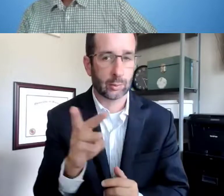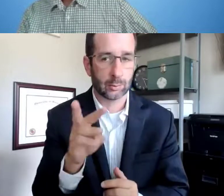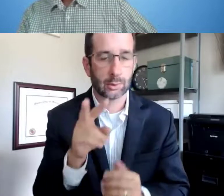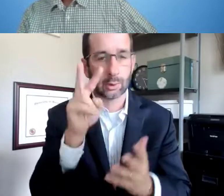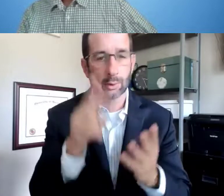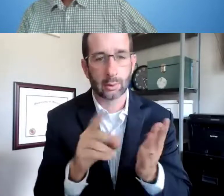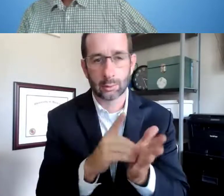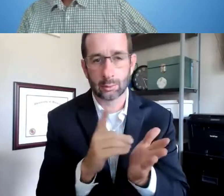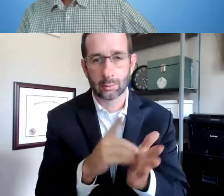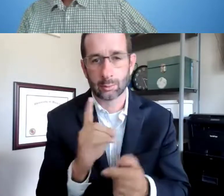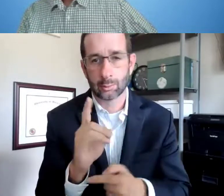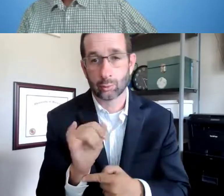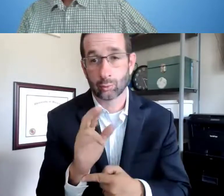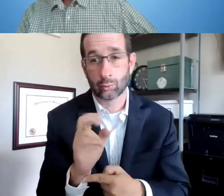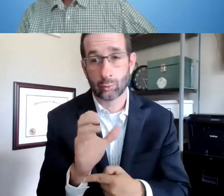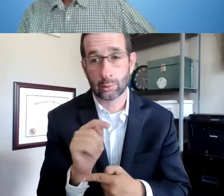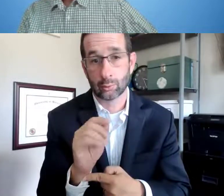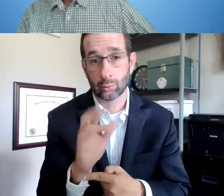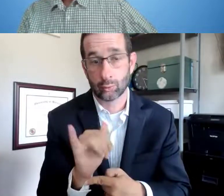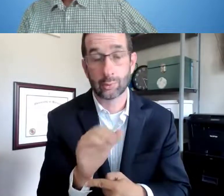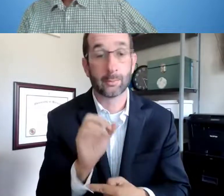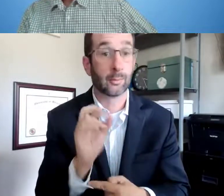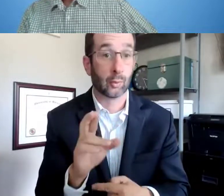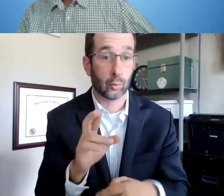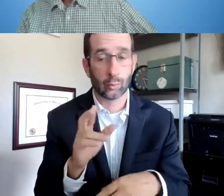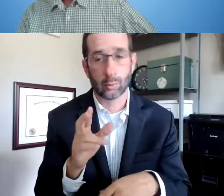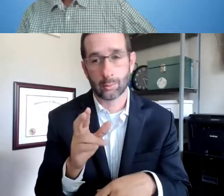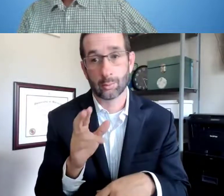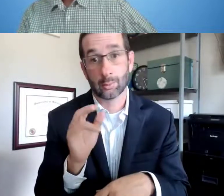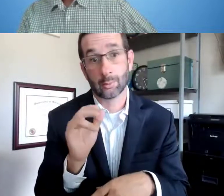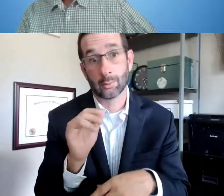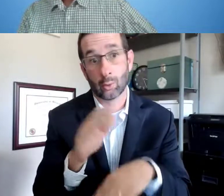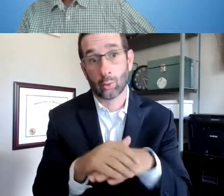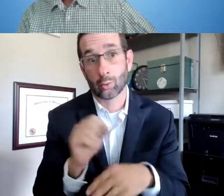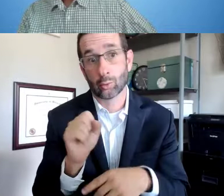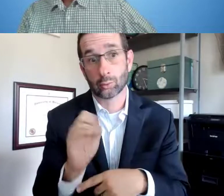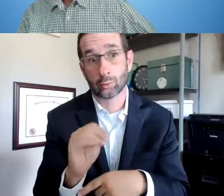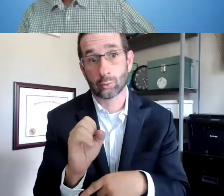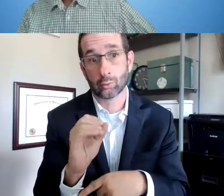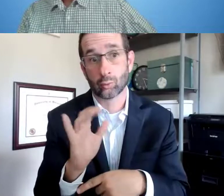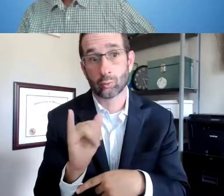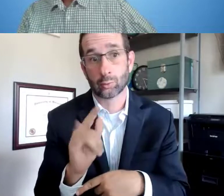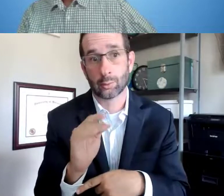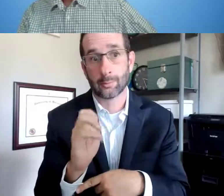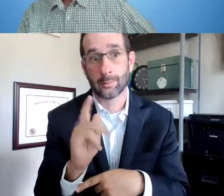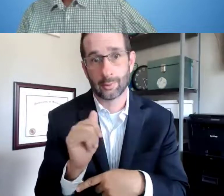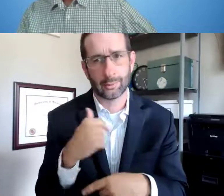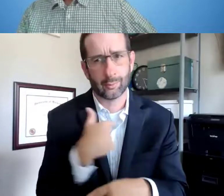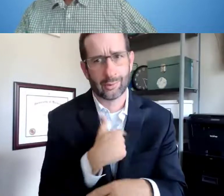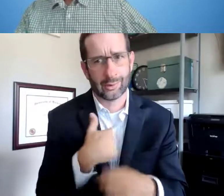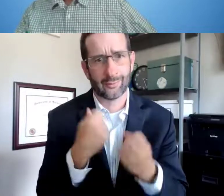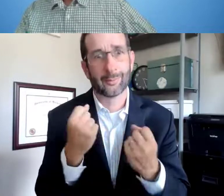to the Ambassadors through our directory that we have on our webpage or on social media.